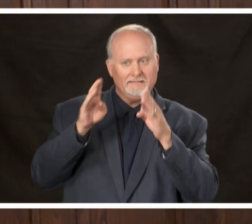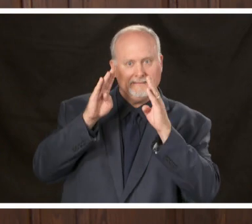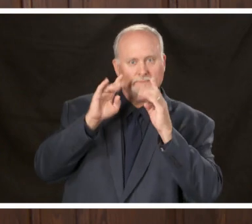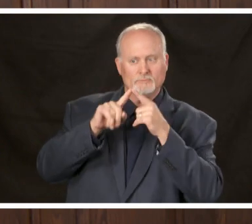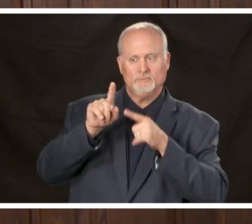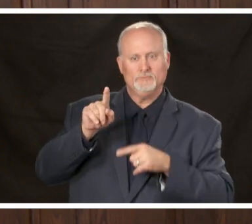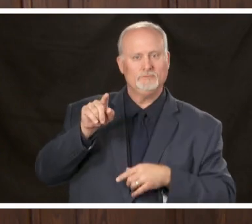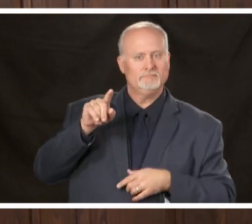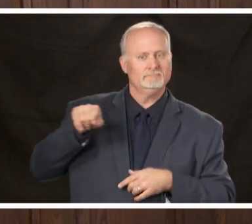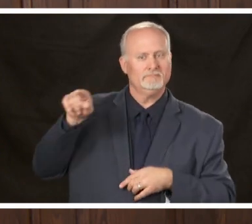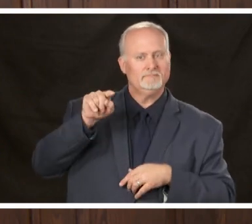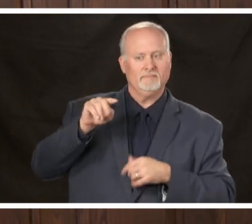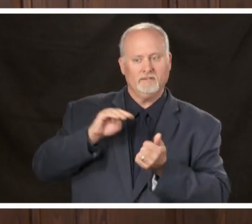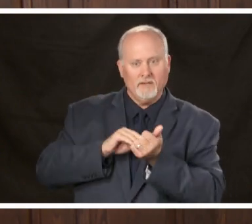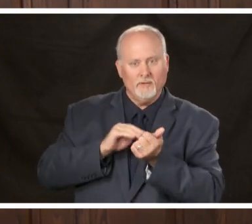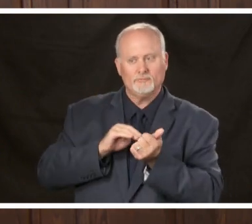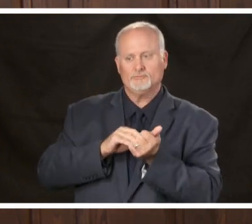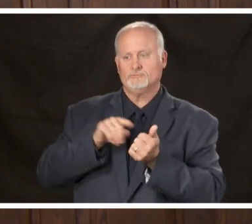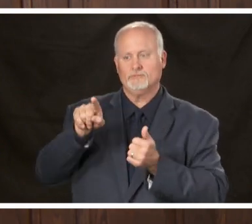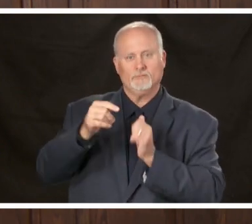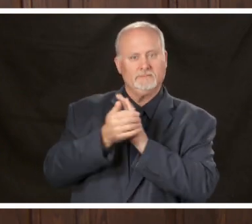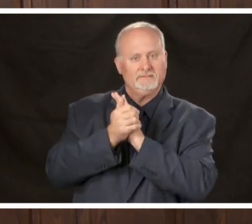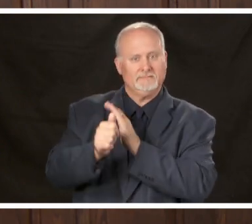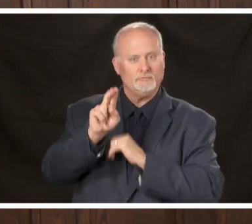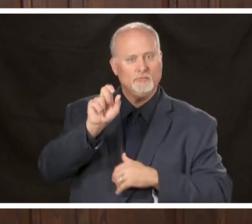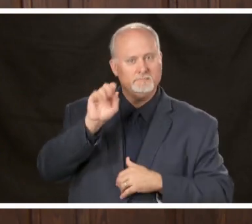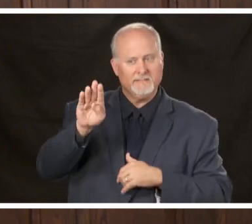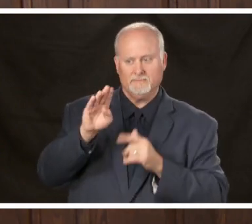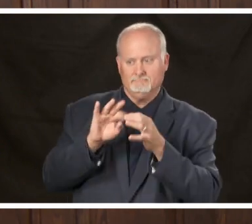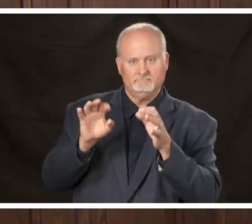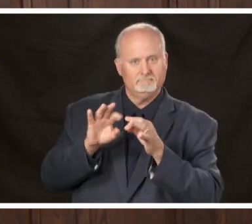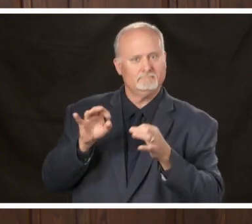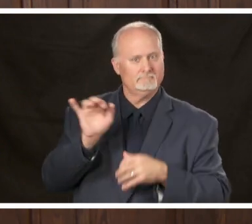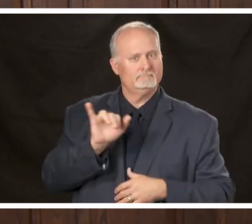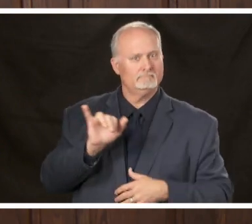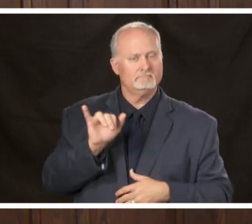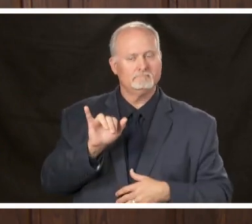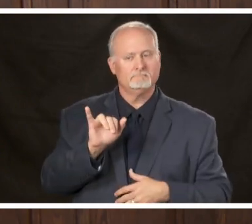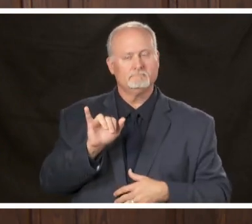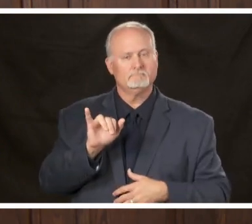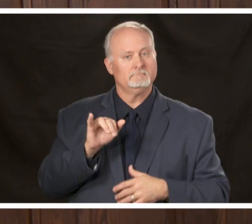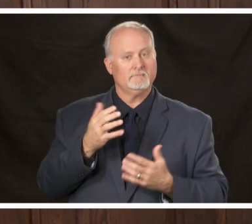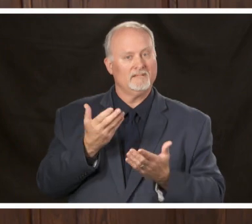friends and those medical experts at UAB continue to say which is there's still